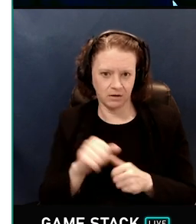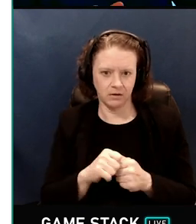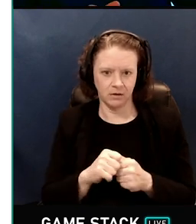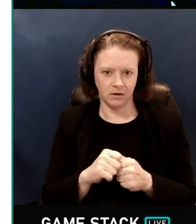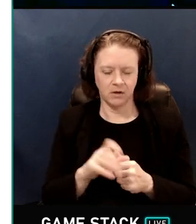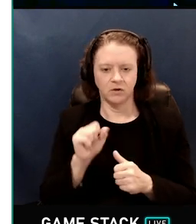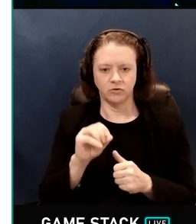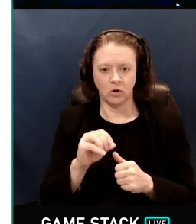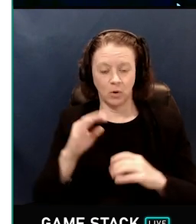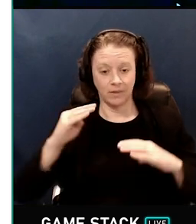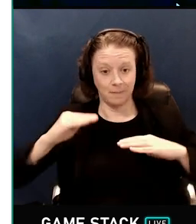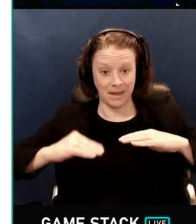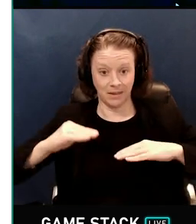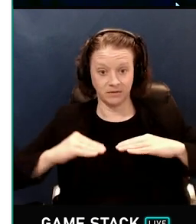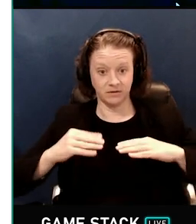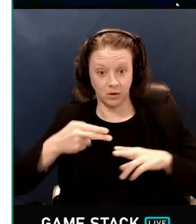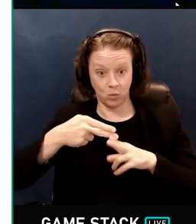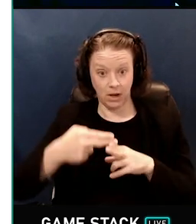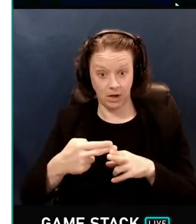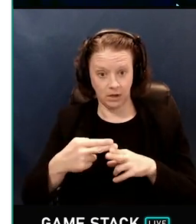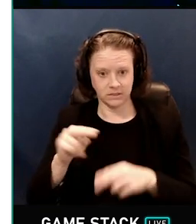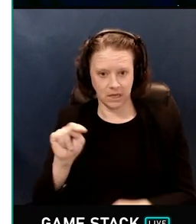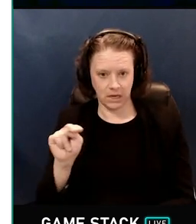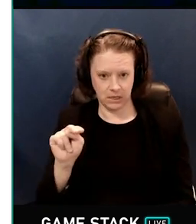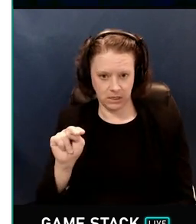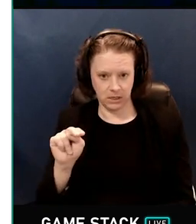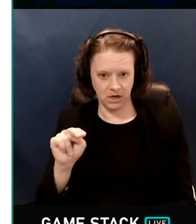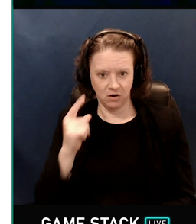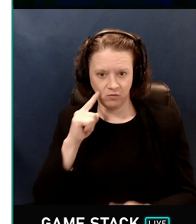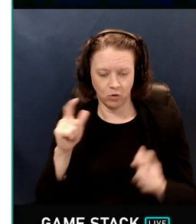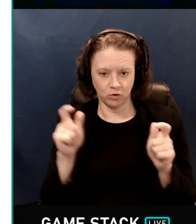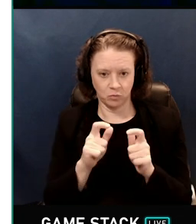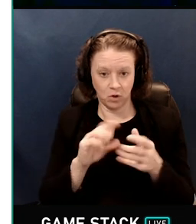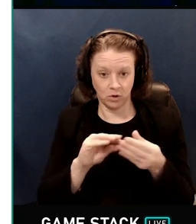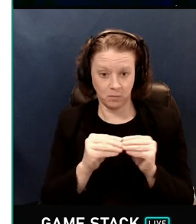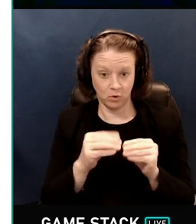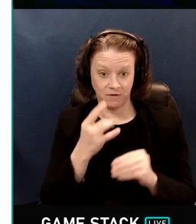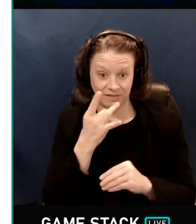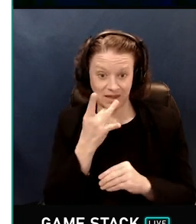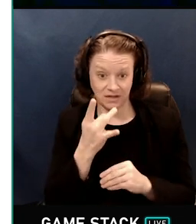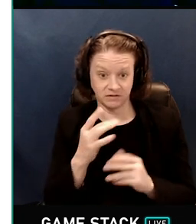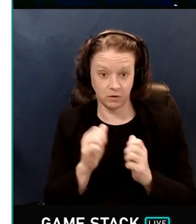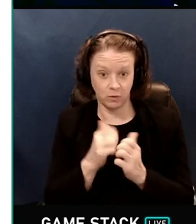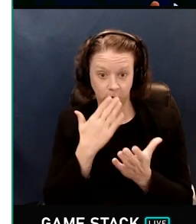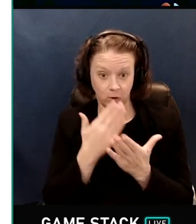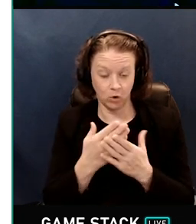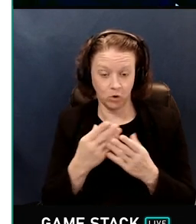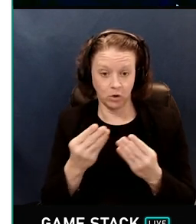so the balancing weight here is N. And for a small number of lights with a good